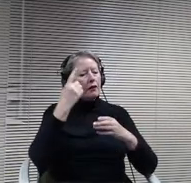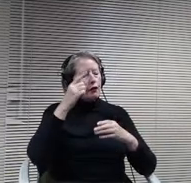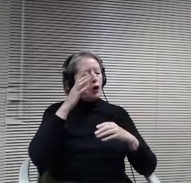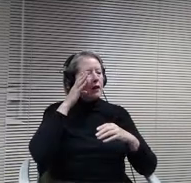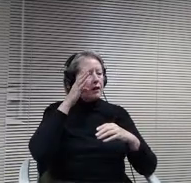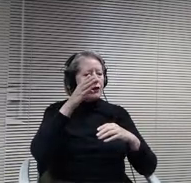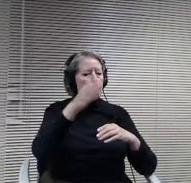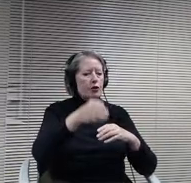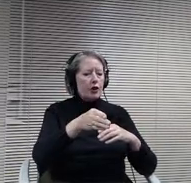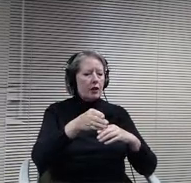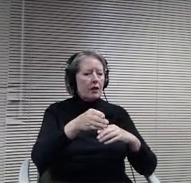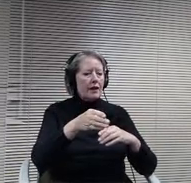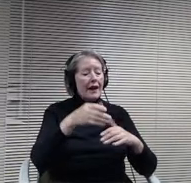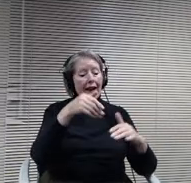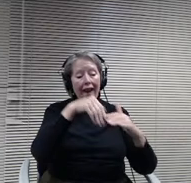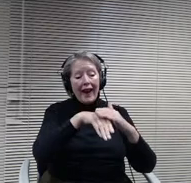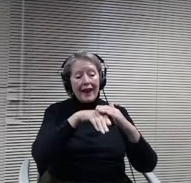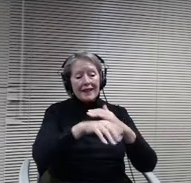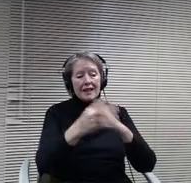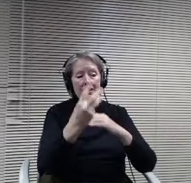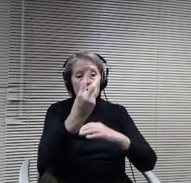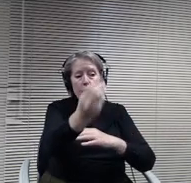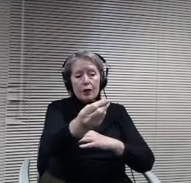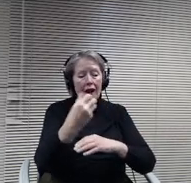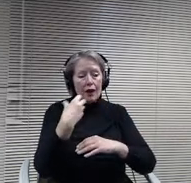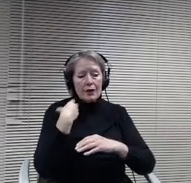highlights of this location on campus is obviously allows us